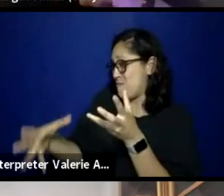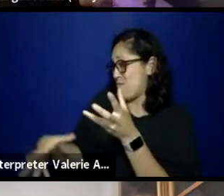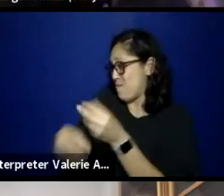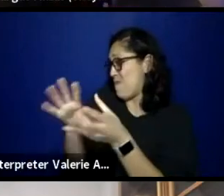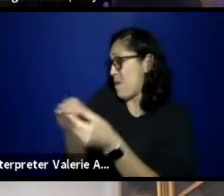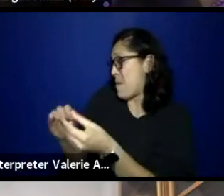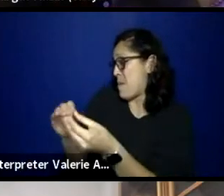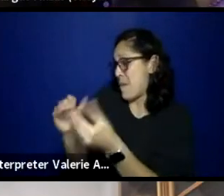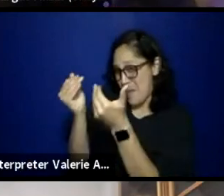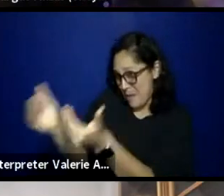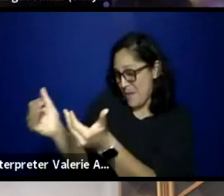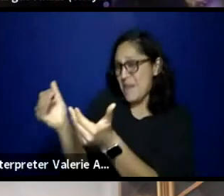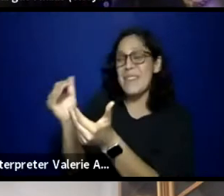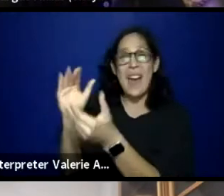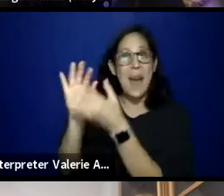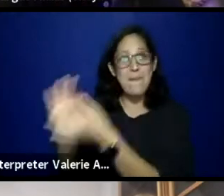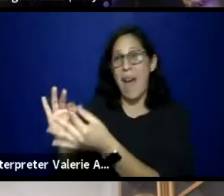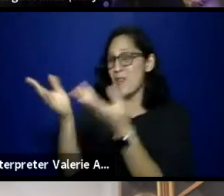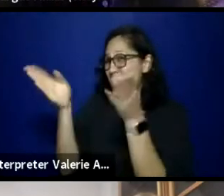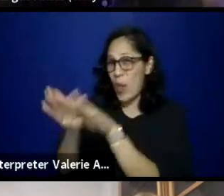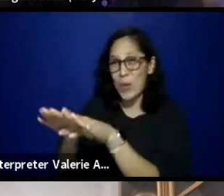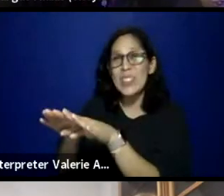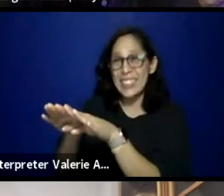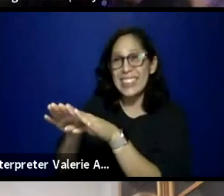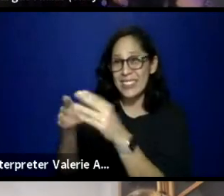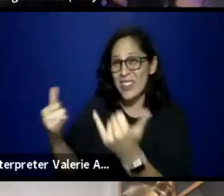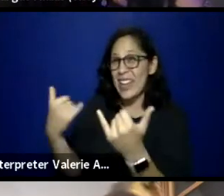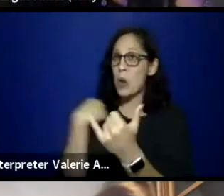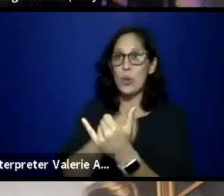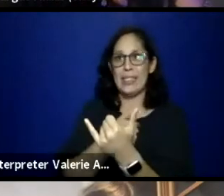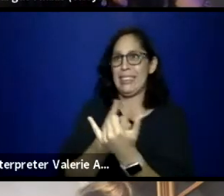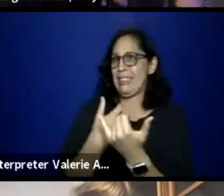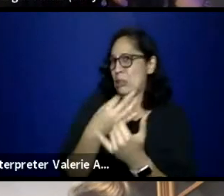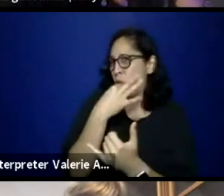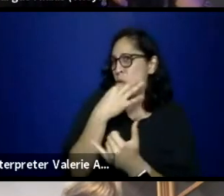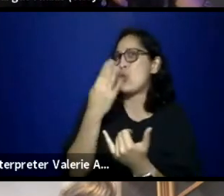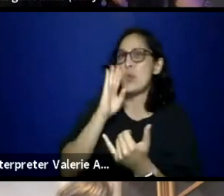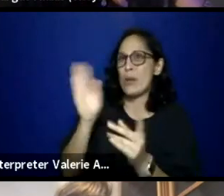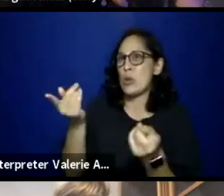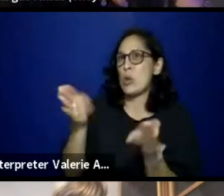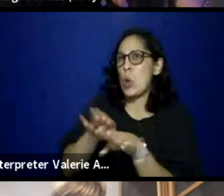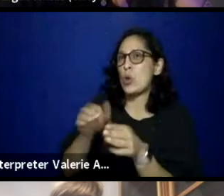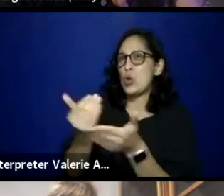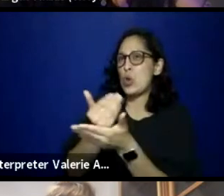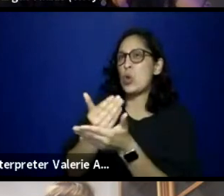about the closing, as we get ready to close the New American Theatre Fest.